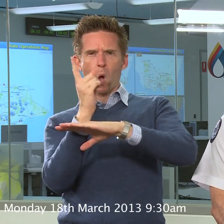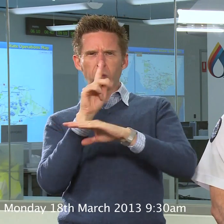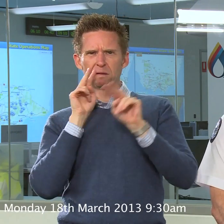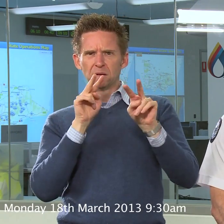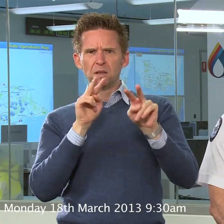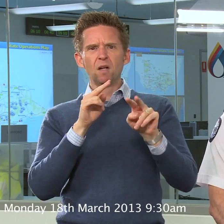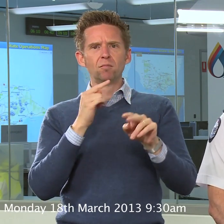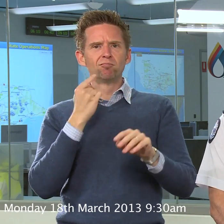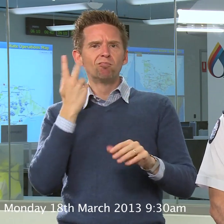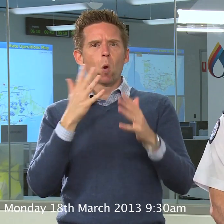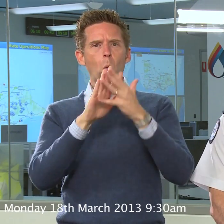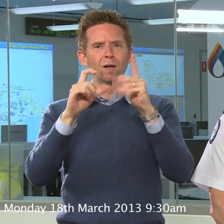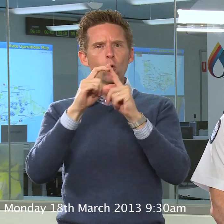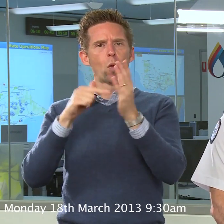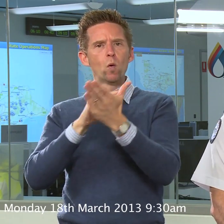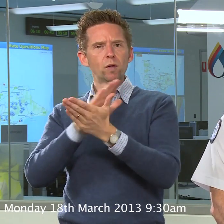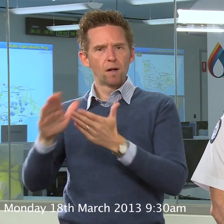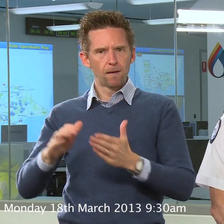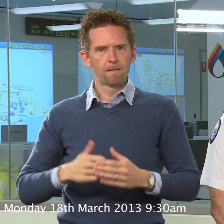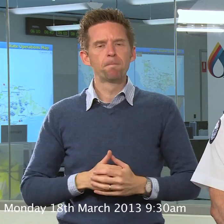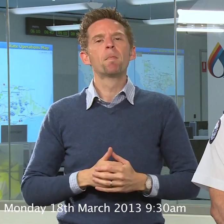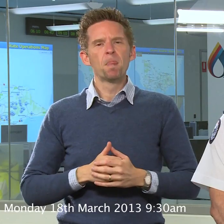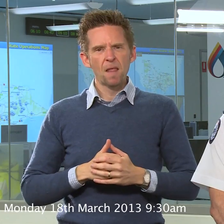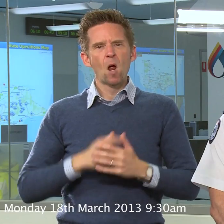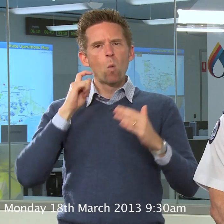We’ll then move back into milder conditions but people should still be aware, certainly